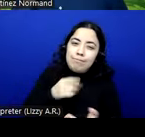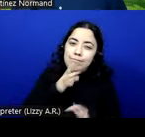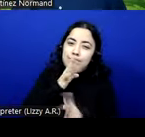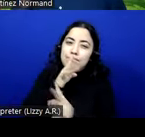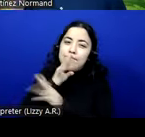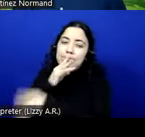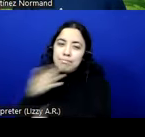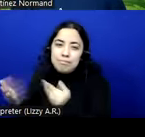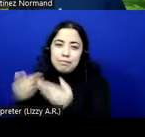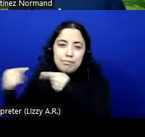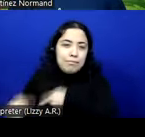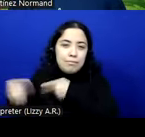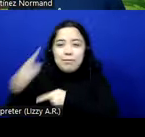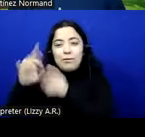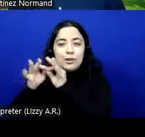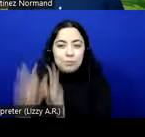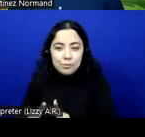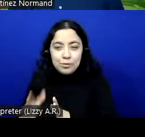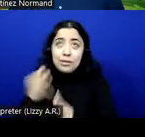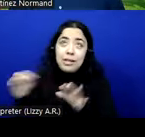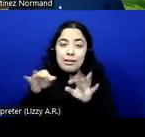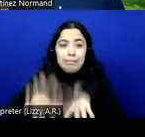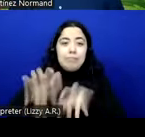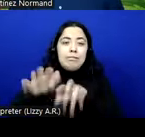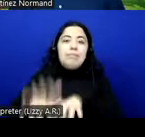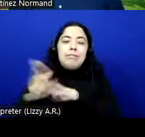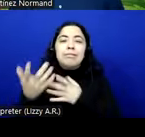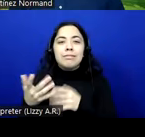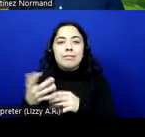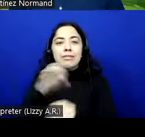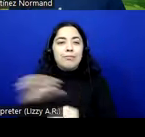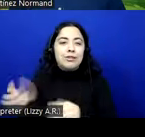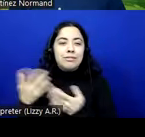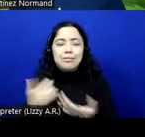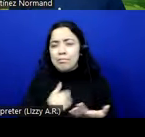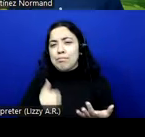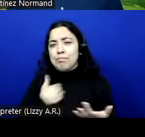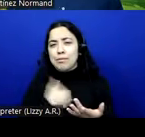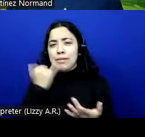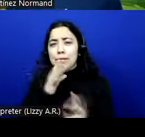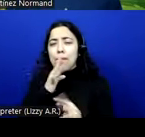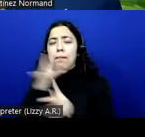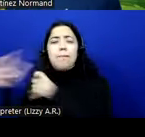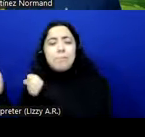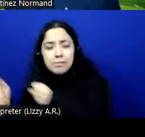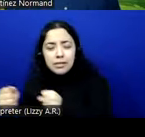be difficult for interpreters and captioners. So I'm sorry if I go too fast sometimes. Let me know,